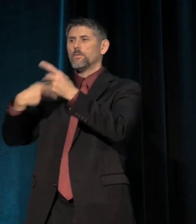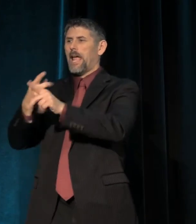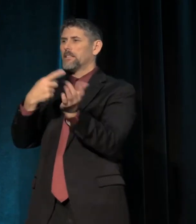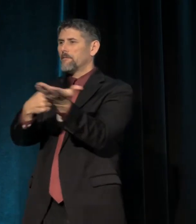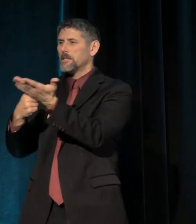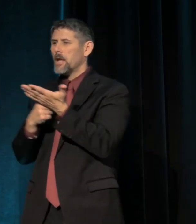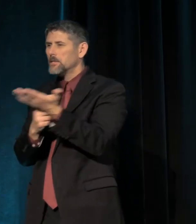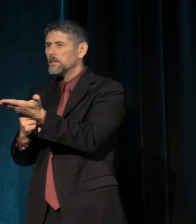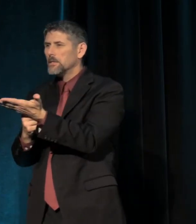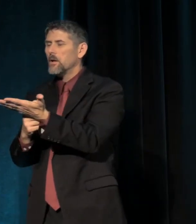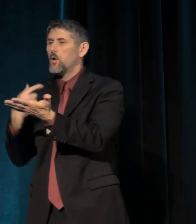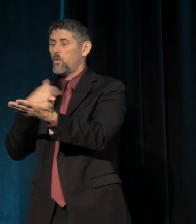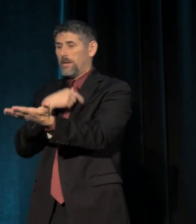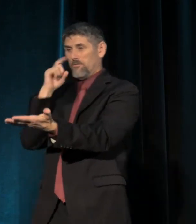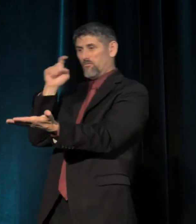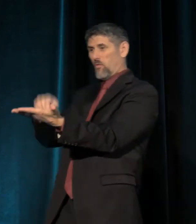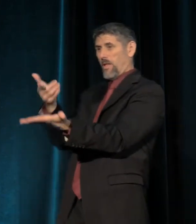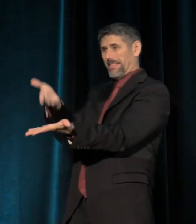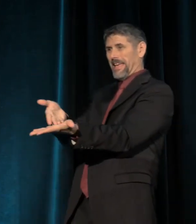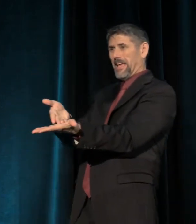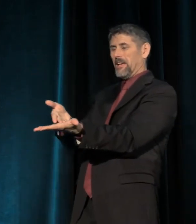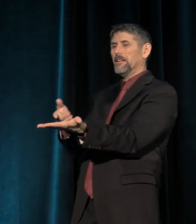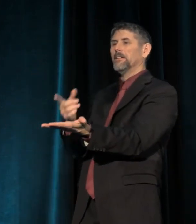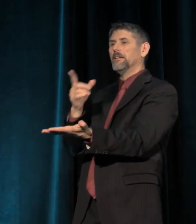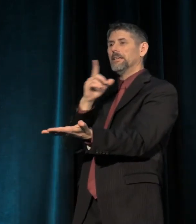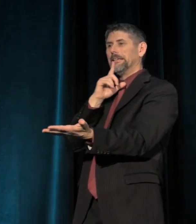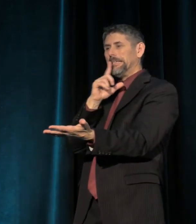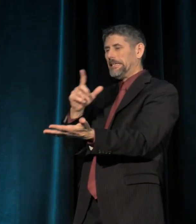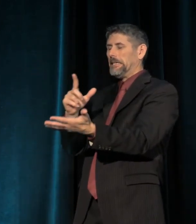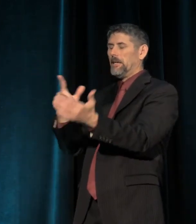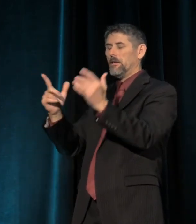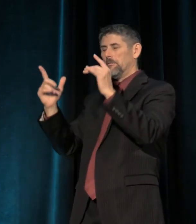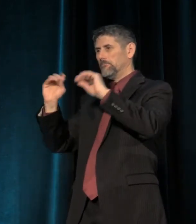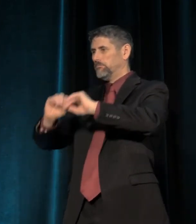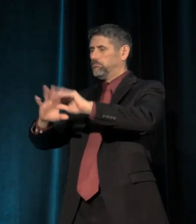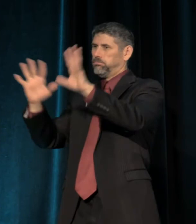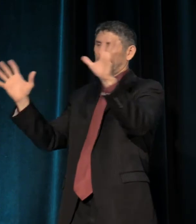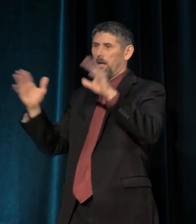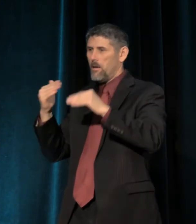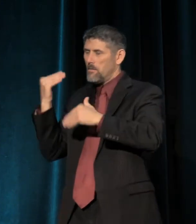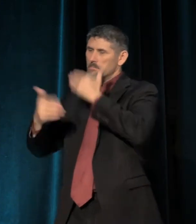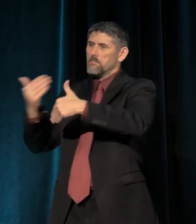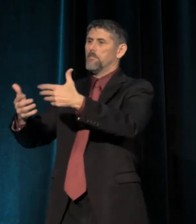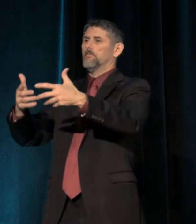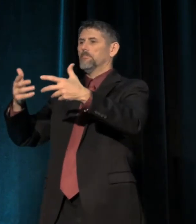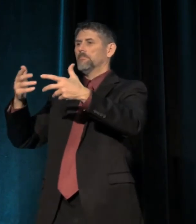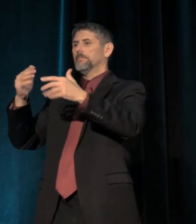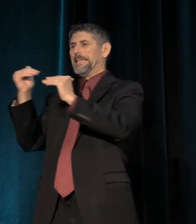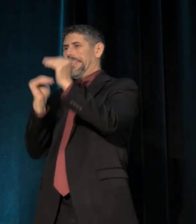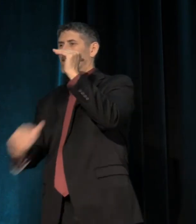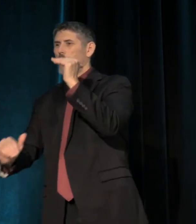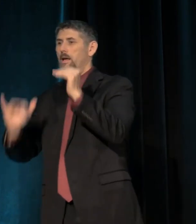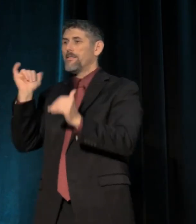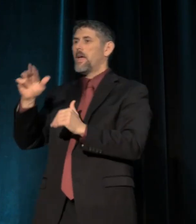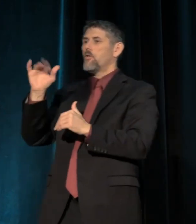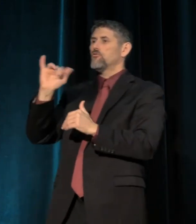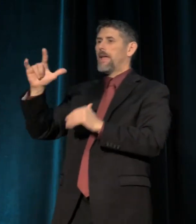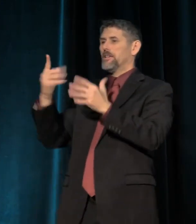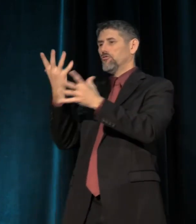And what we've seen there, of course, is galloping inequality. Here's the racial gap income-wise now